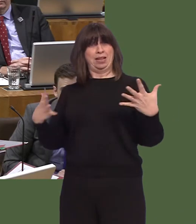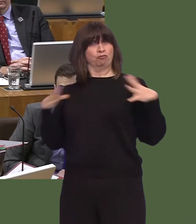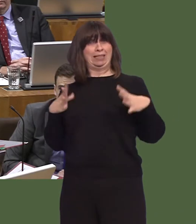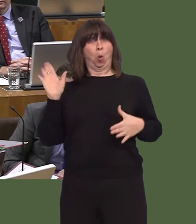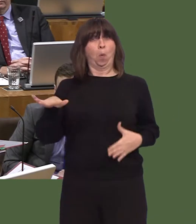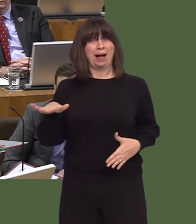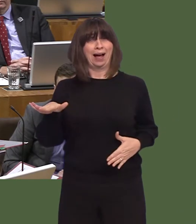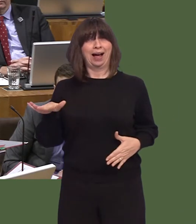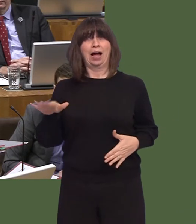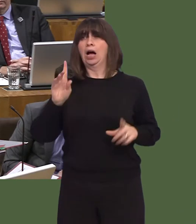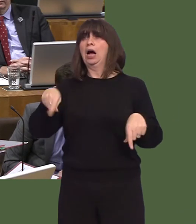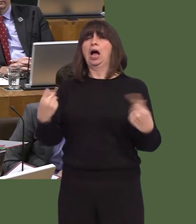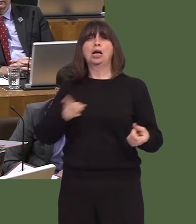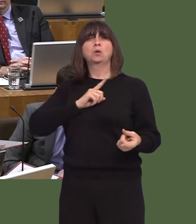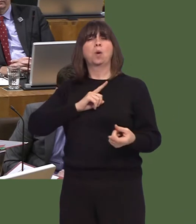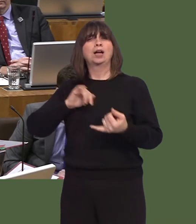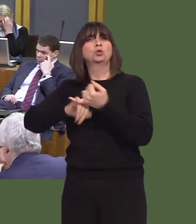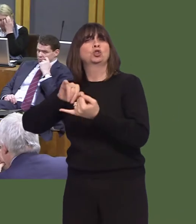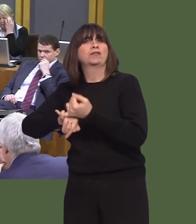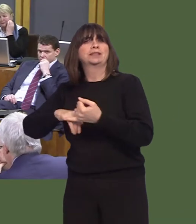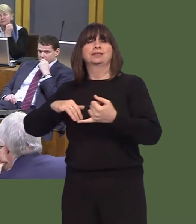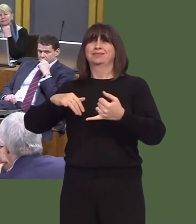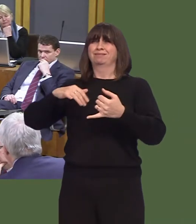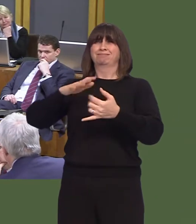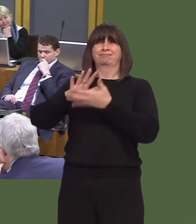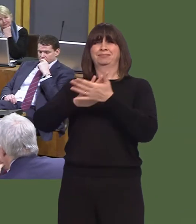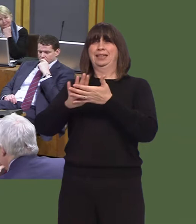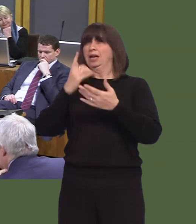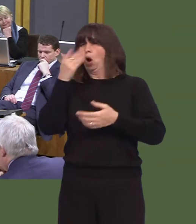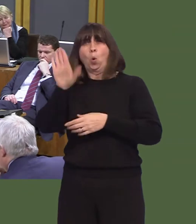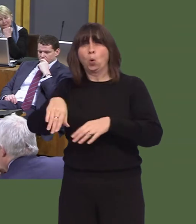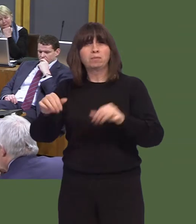we invest in social care, which we have done, compared with England where social care funding has been cut.